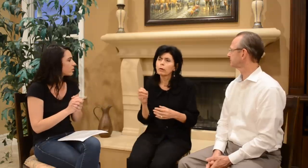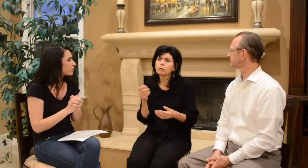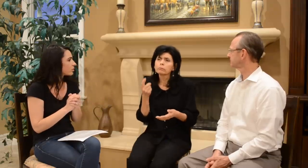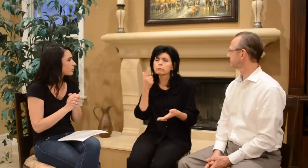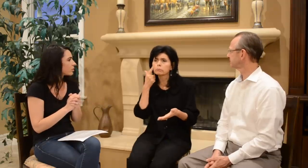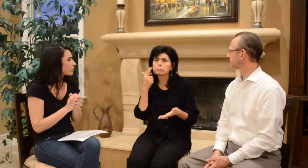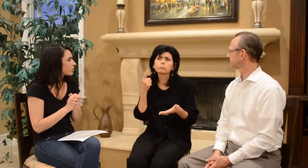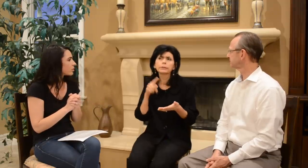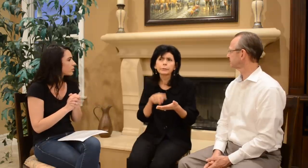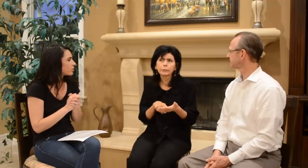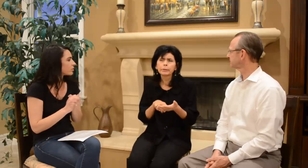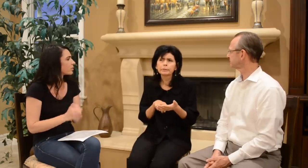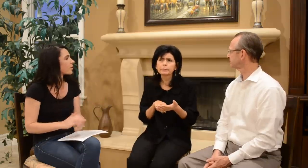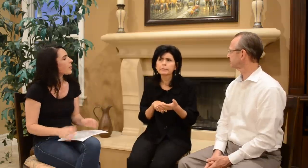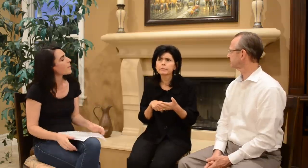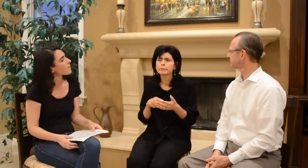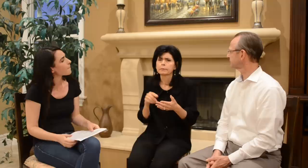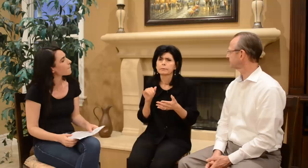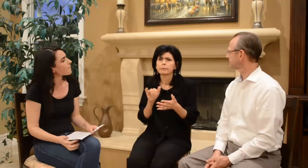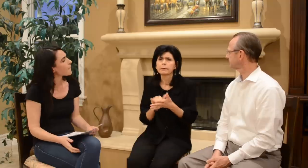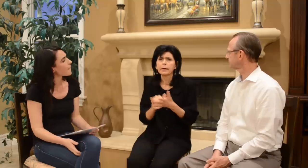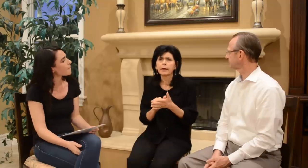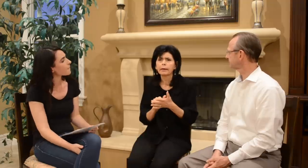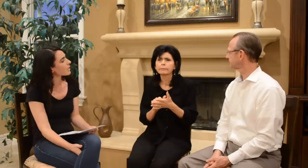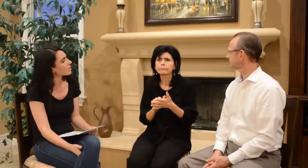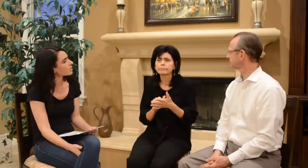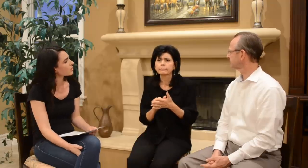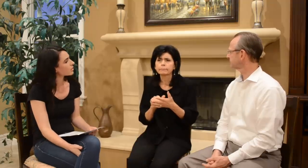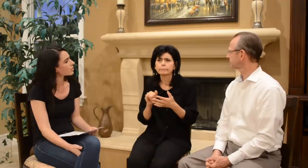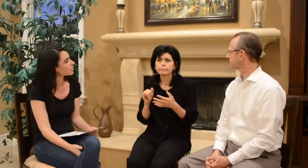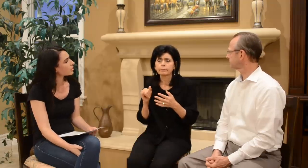Well, we noticed that...